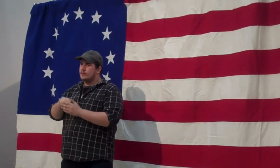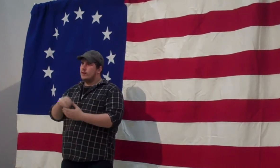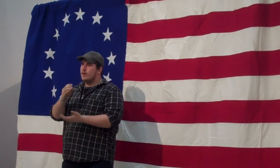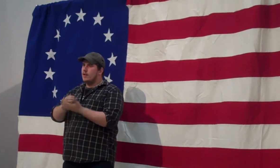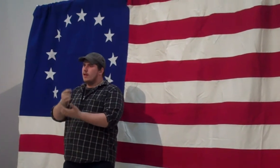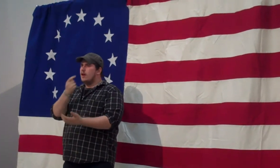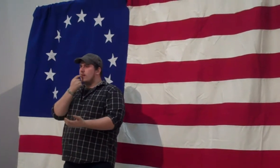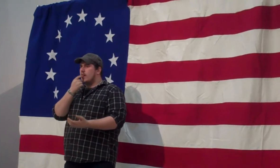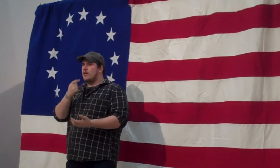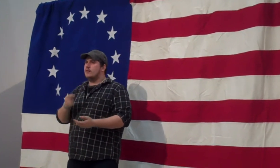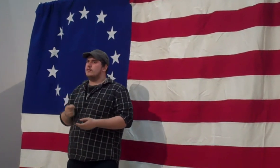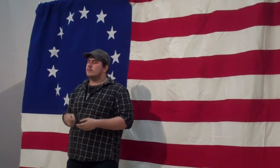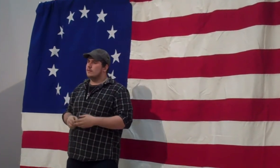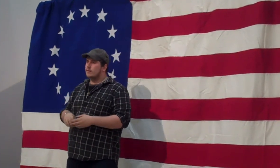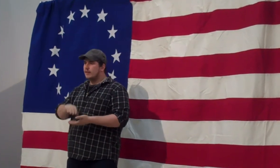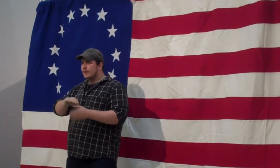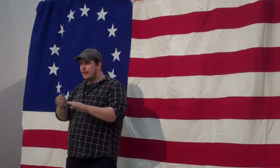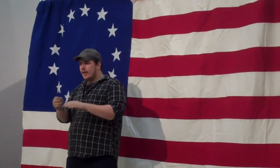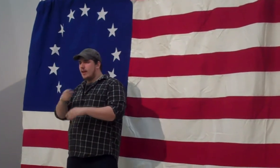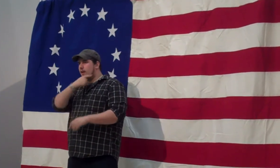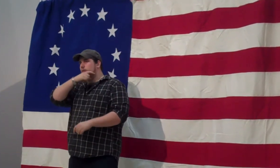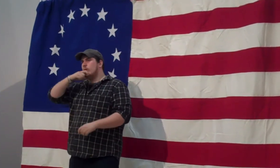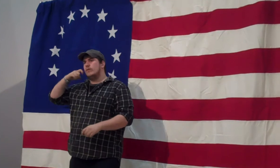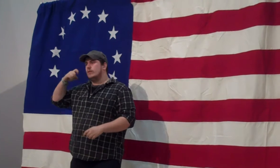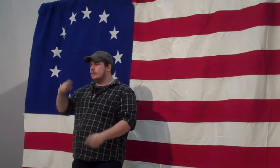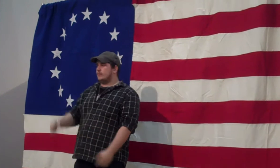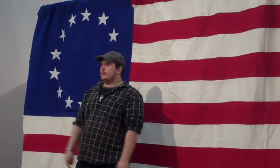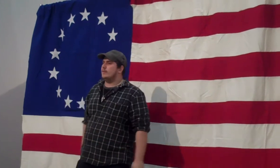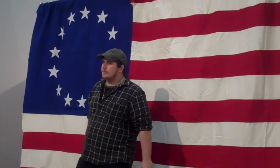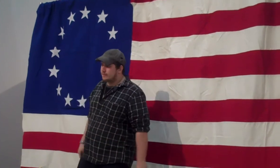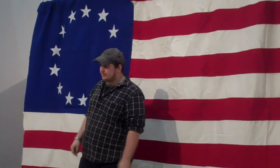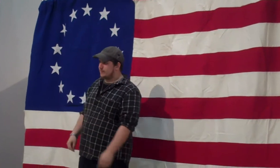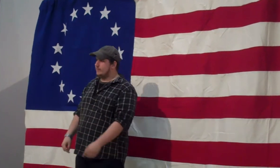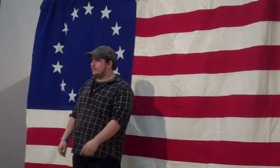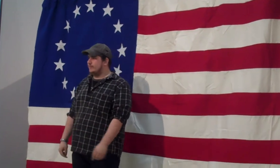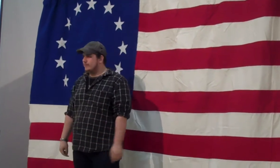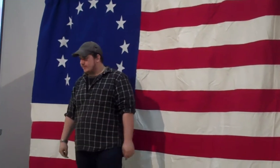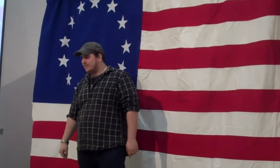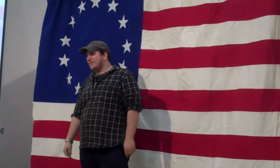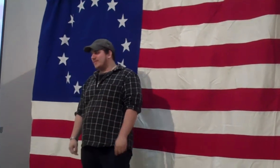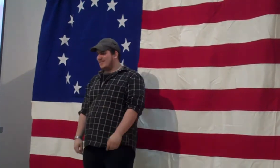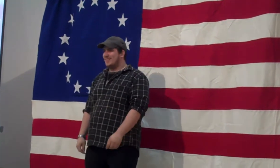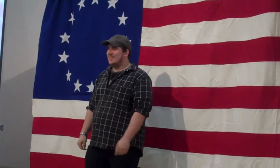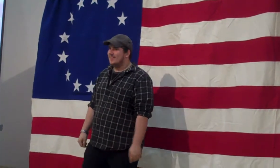The way you tasted. Your smell. Dead and dry.